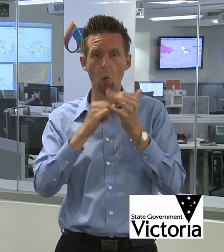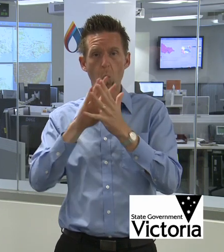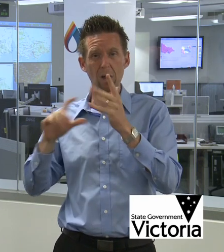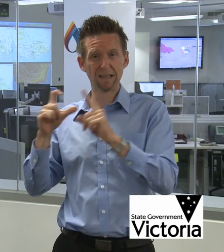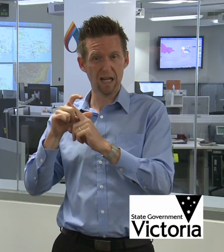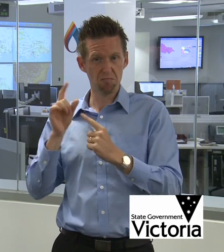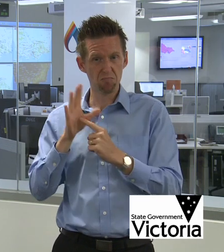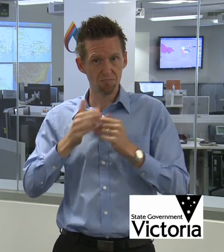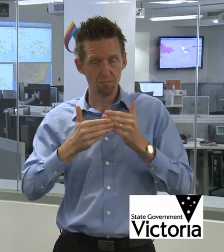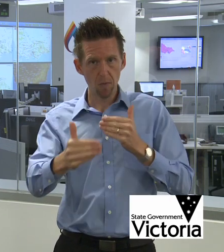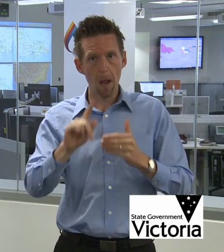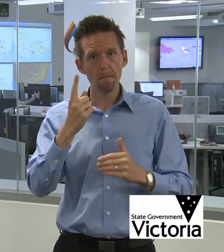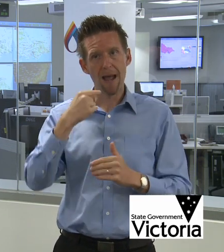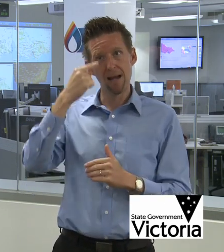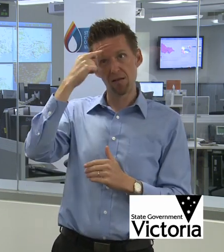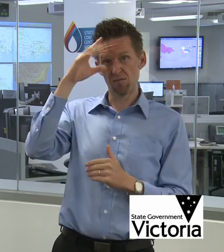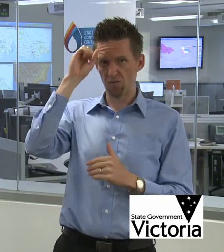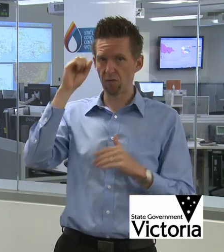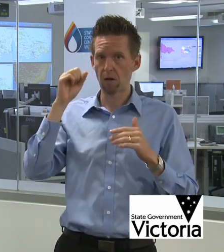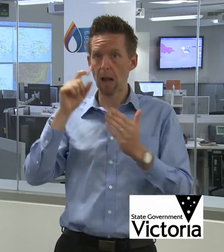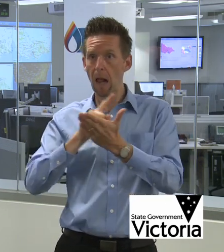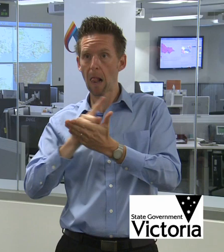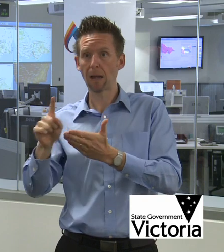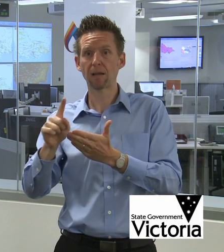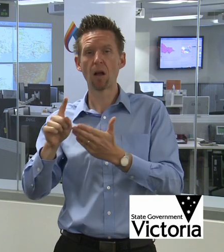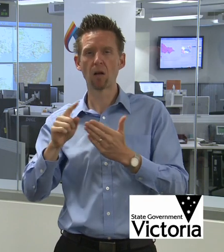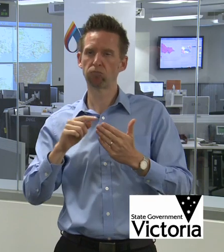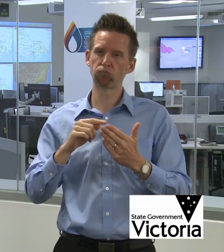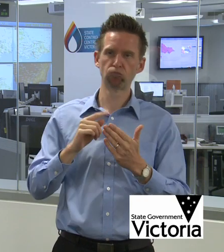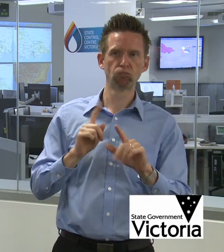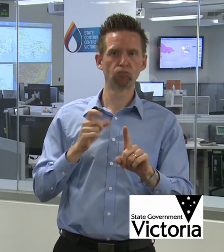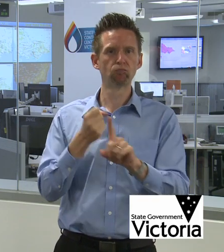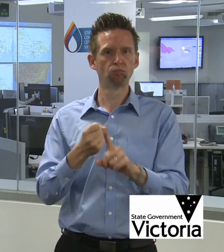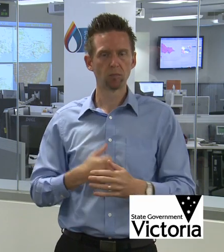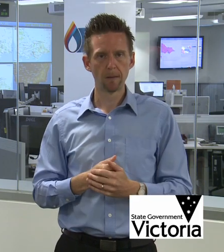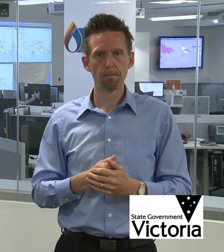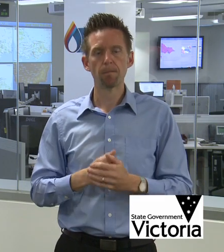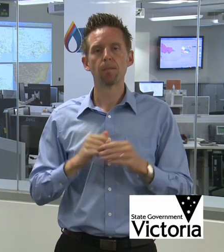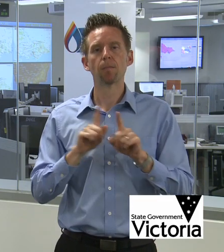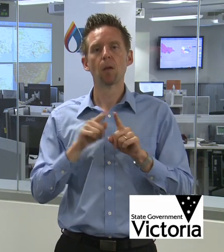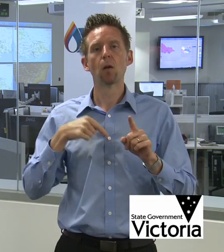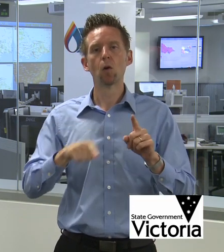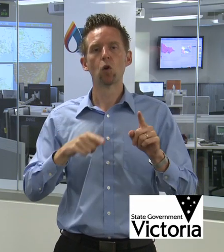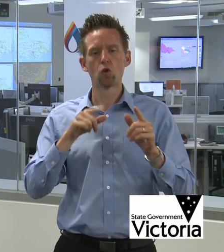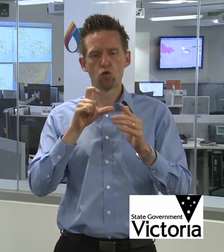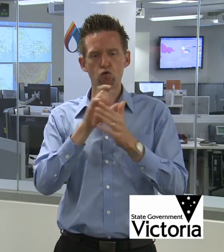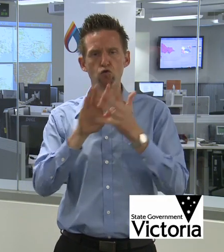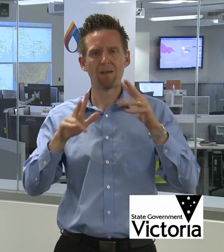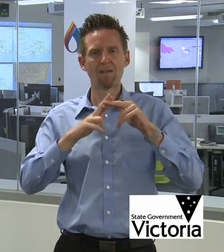but we shouldn’t underestimate what it means later in the week. The other thing to stay focussed on this week is that the Chief Health Officer has issued